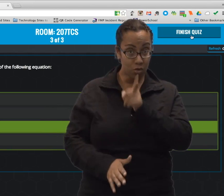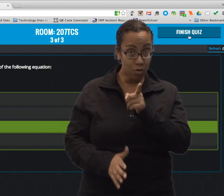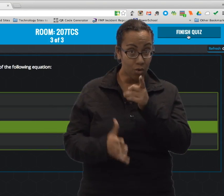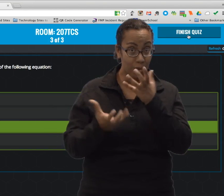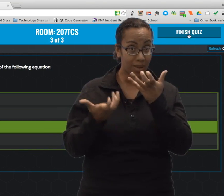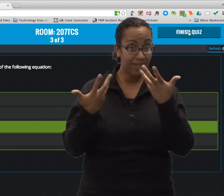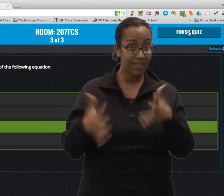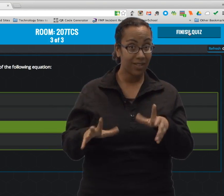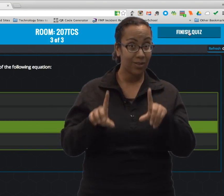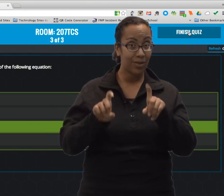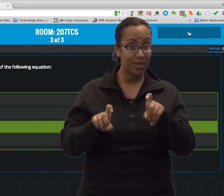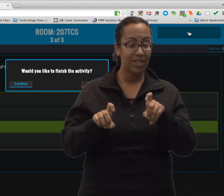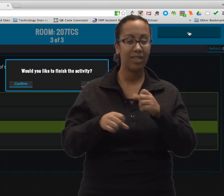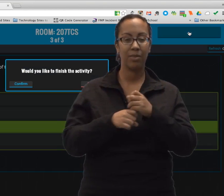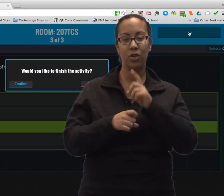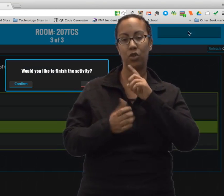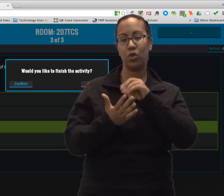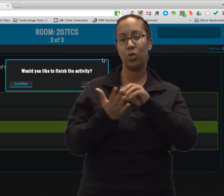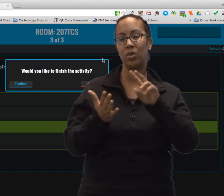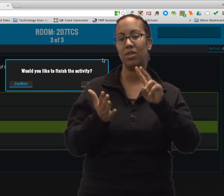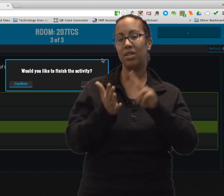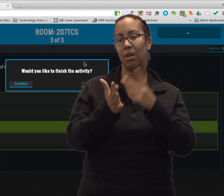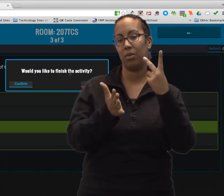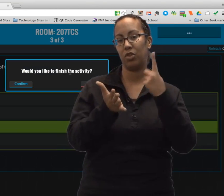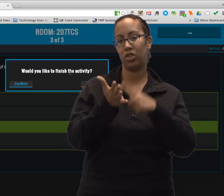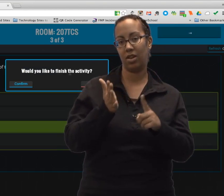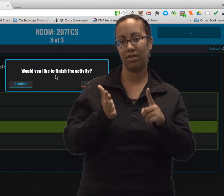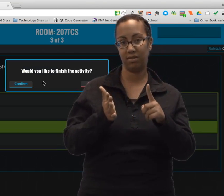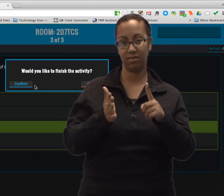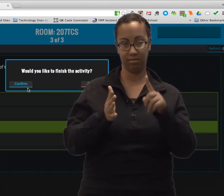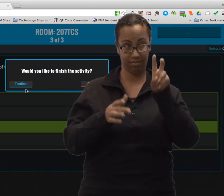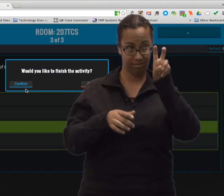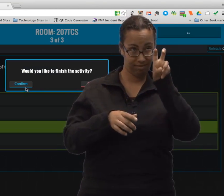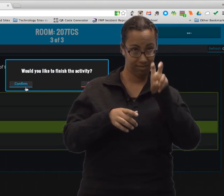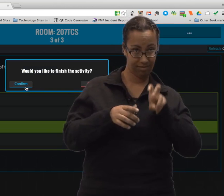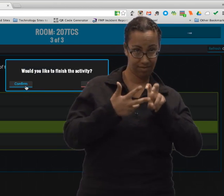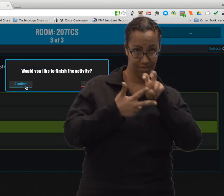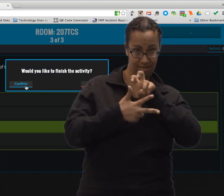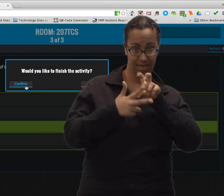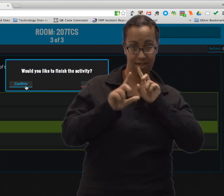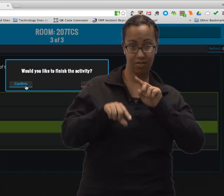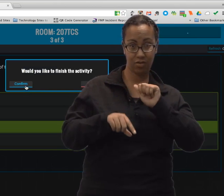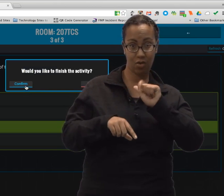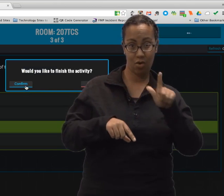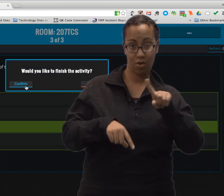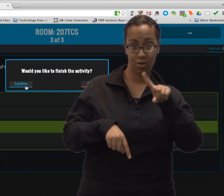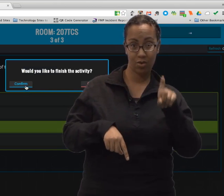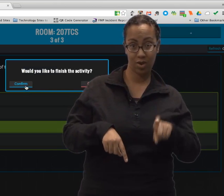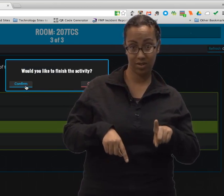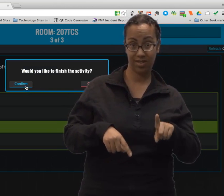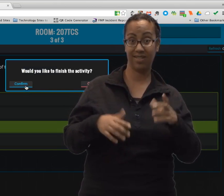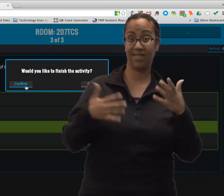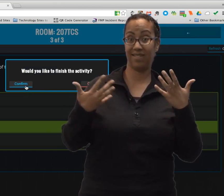It's going to ask you if you're sure that you want to finish the activity. It's going to confirm that you completed all the questions.